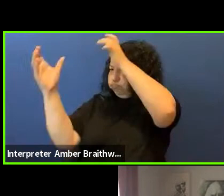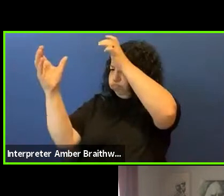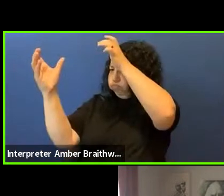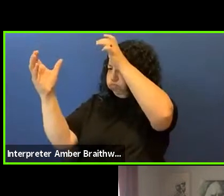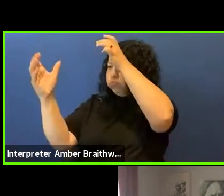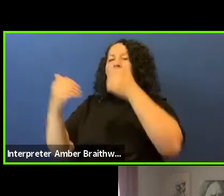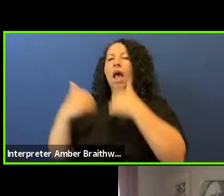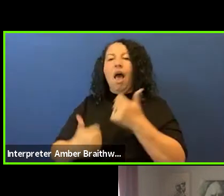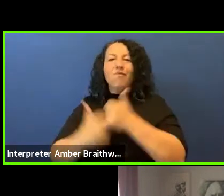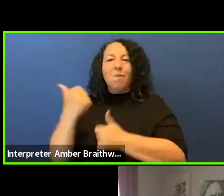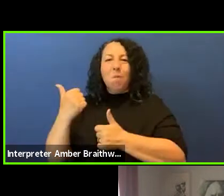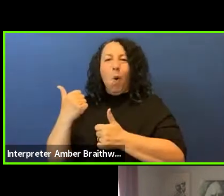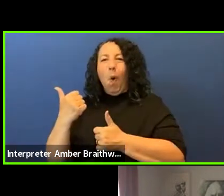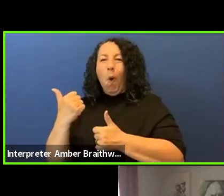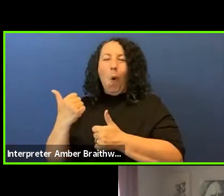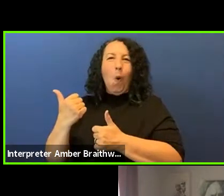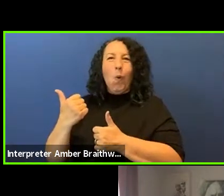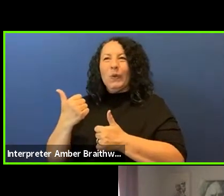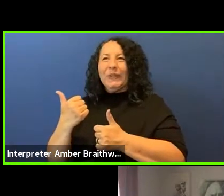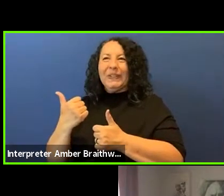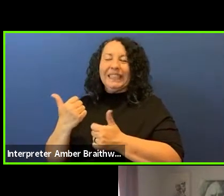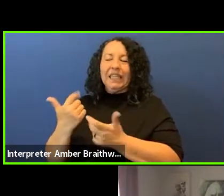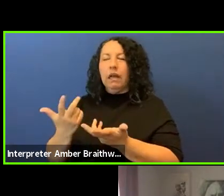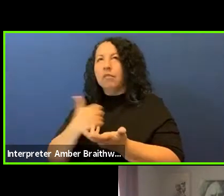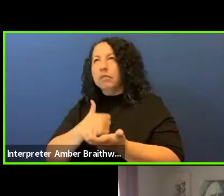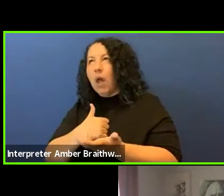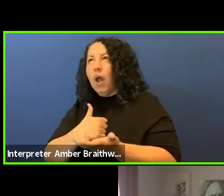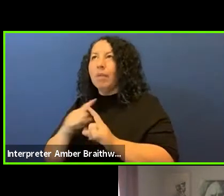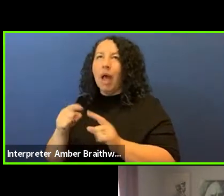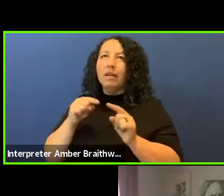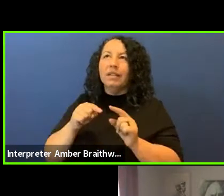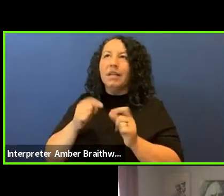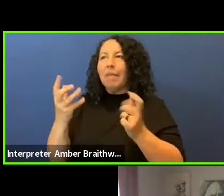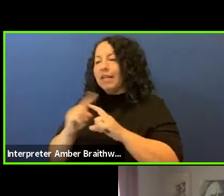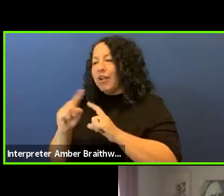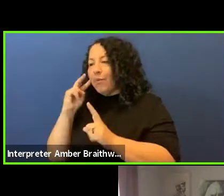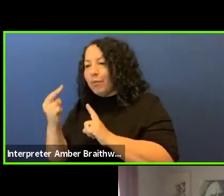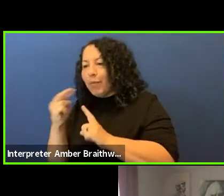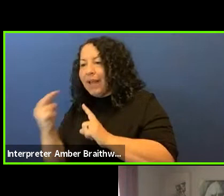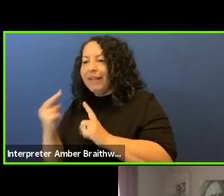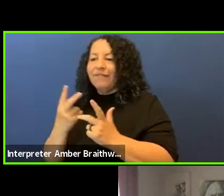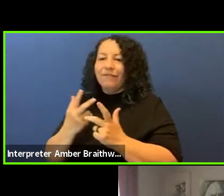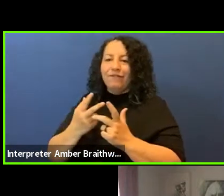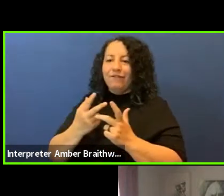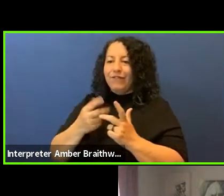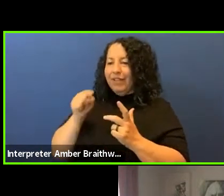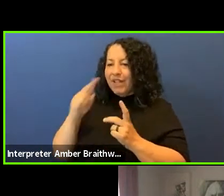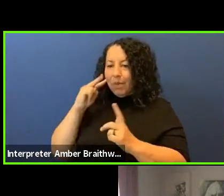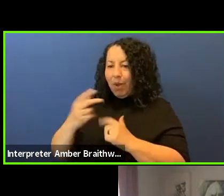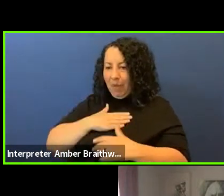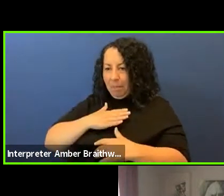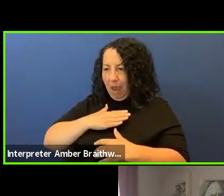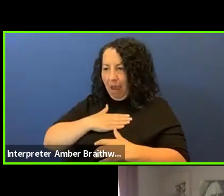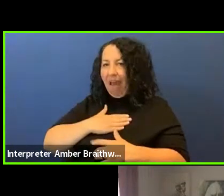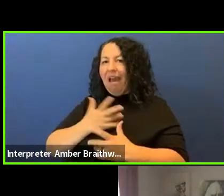apologies and be like well there's many different viewpoints, this is a viewpoint that I hold and this is why I held it